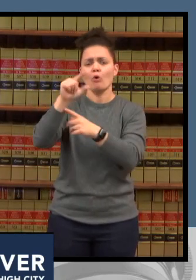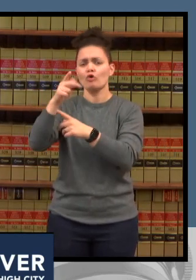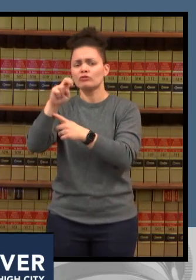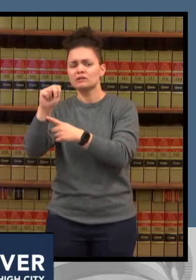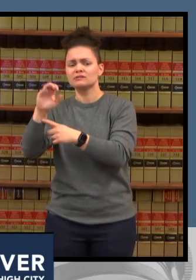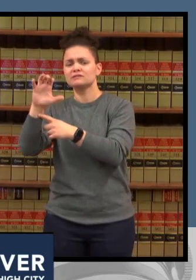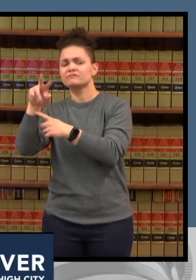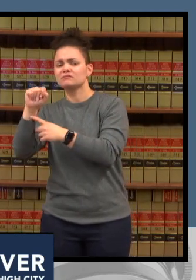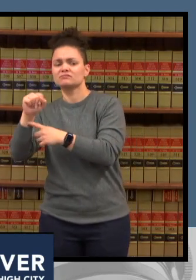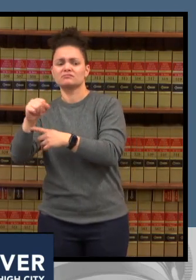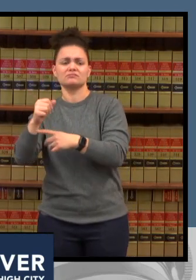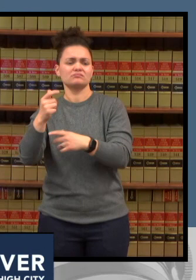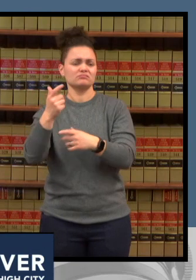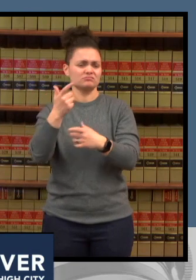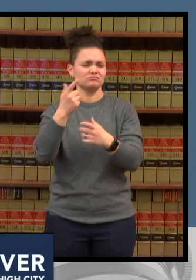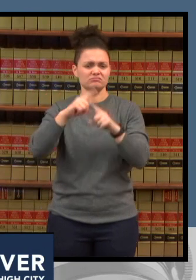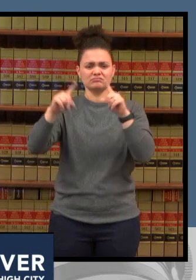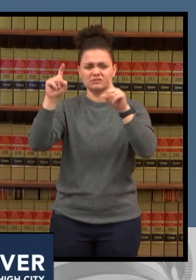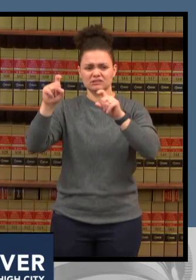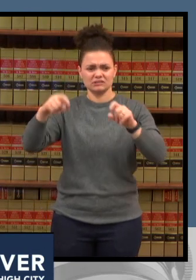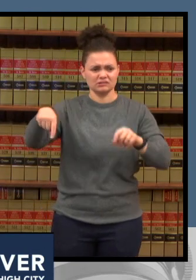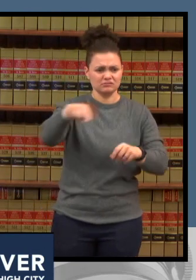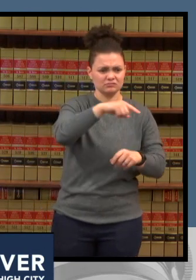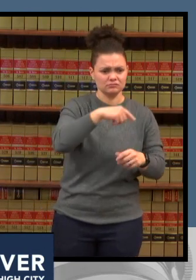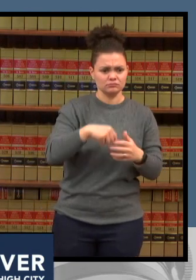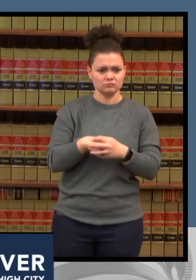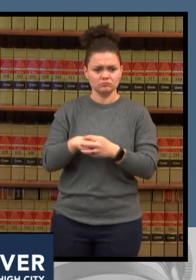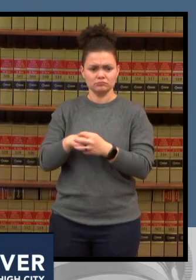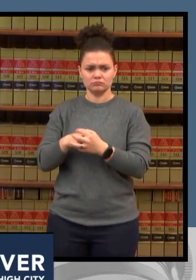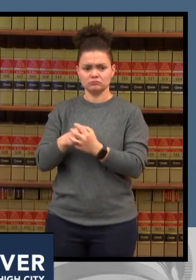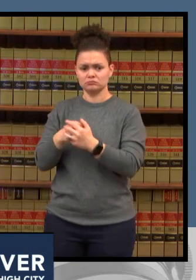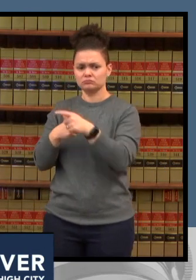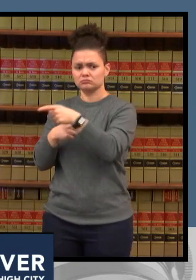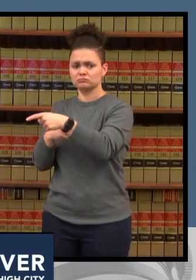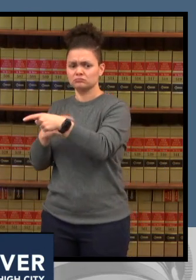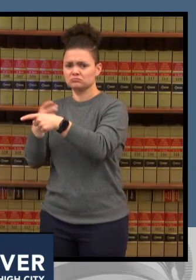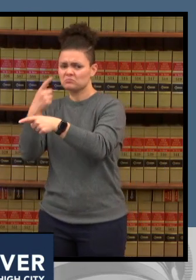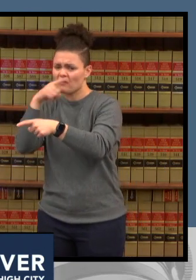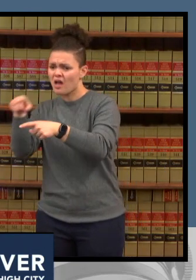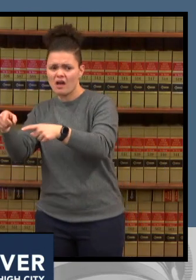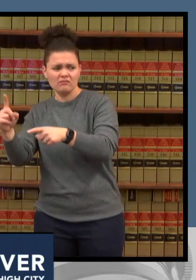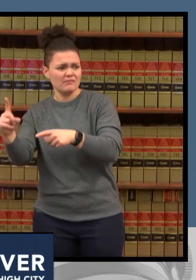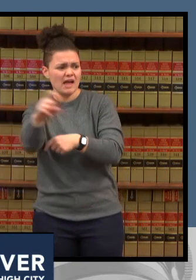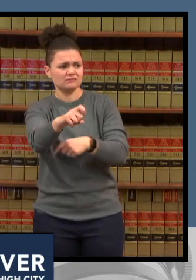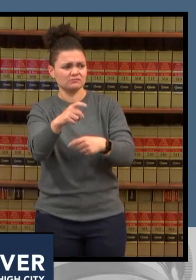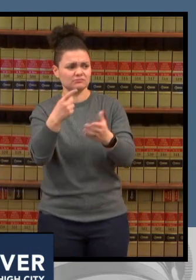just to seek and they still get a test and we're finding that the testing is still available now if